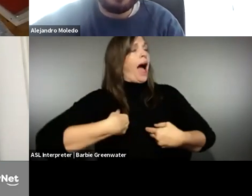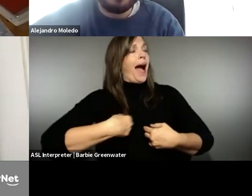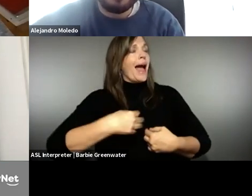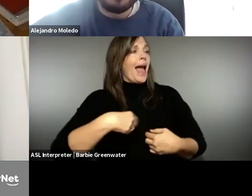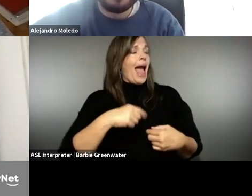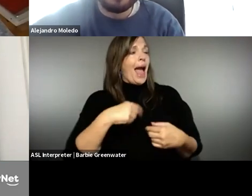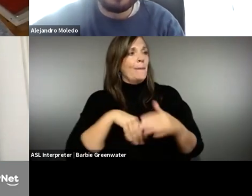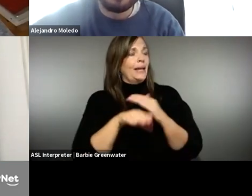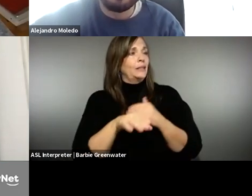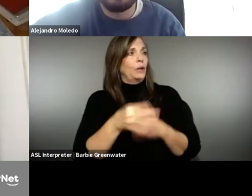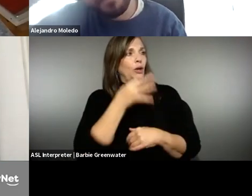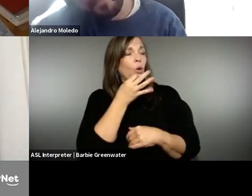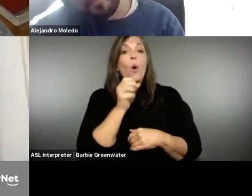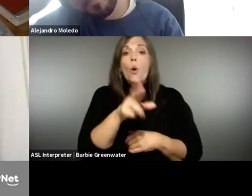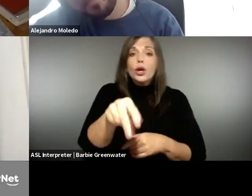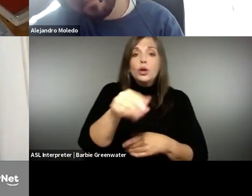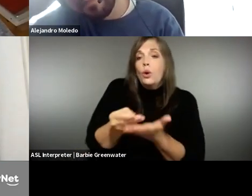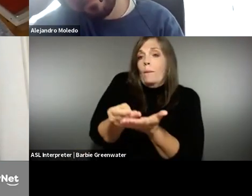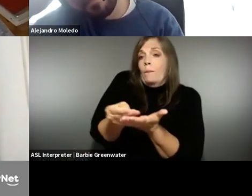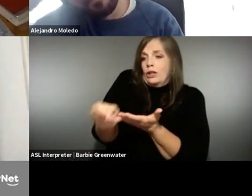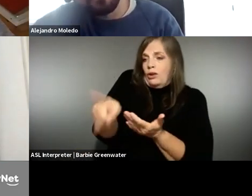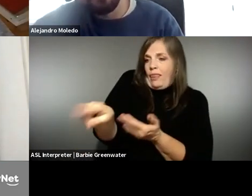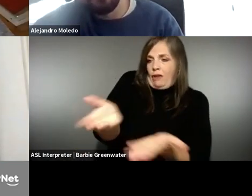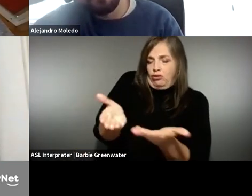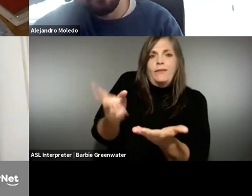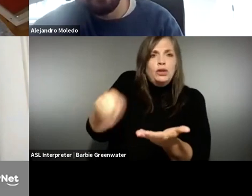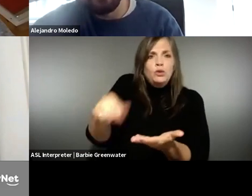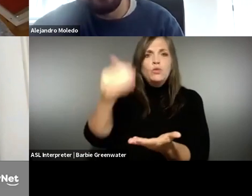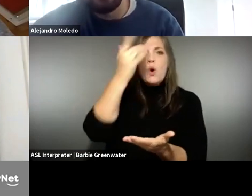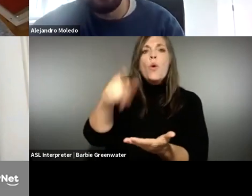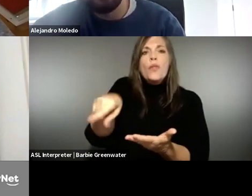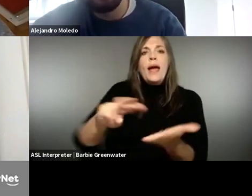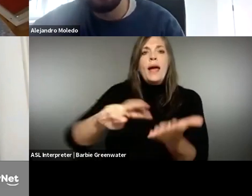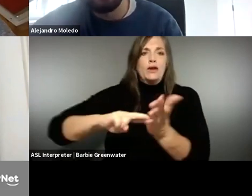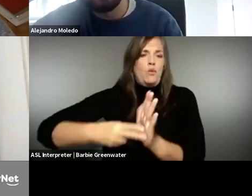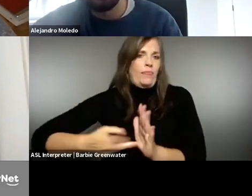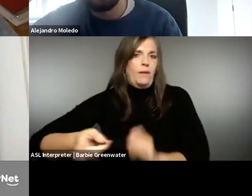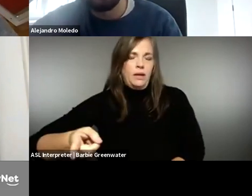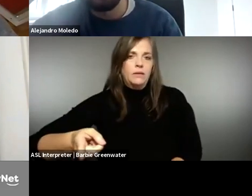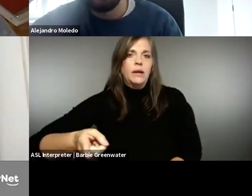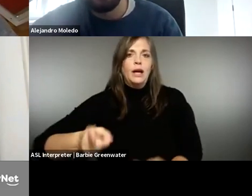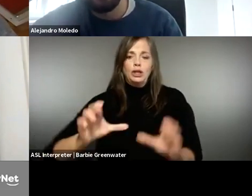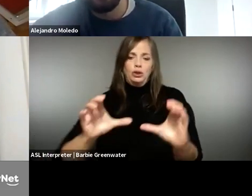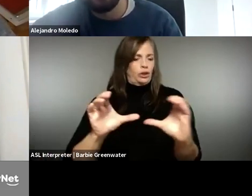that claims to be an accessibility expert or when you procure accessibility expertise, that you know that these people know what